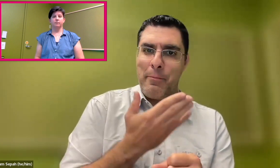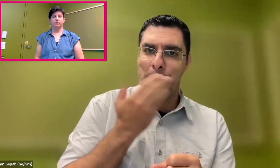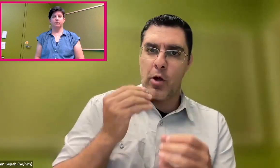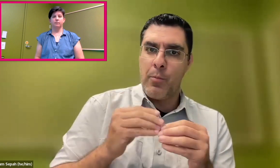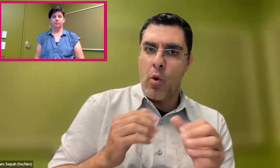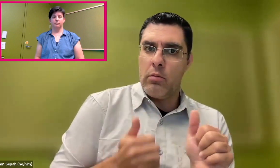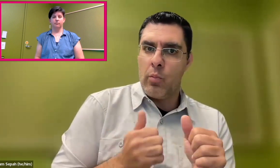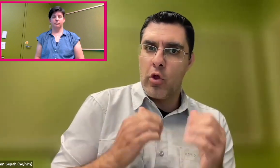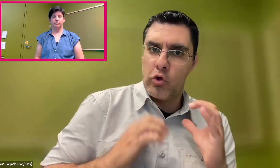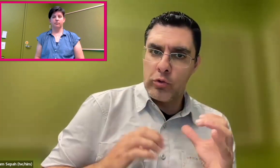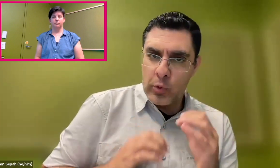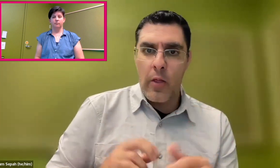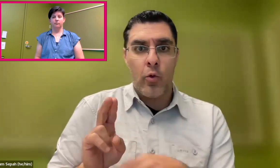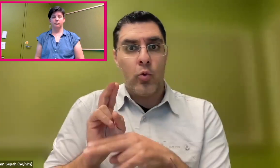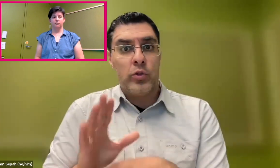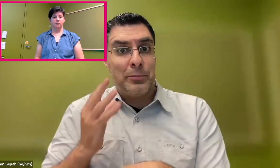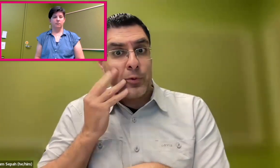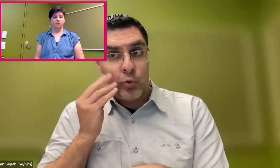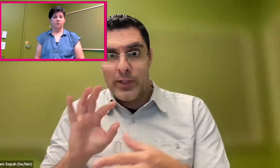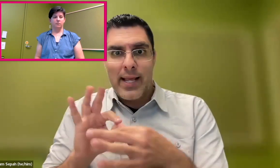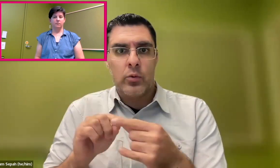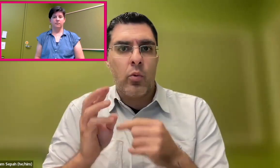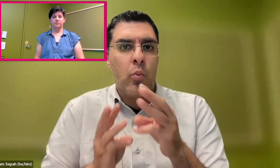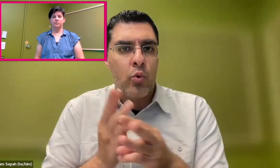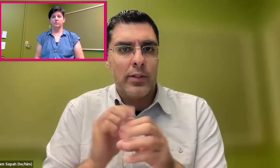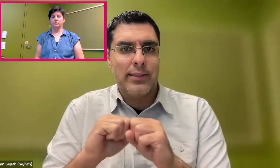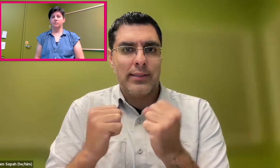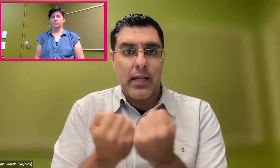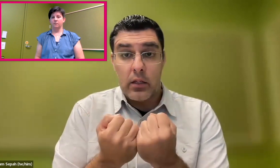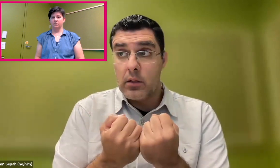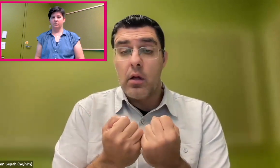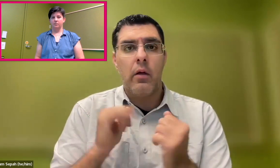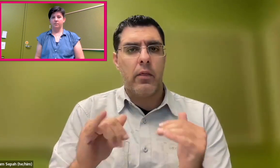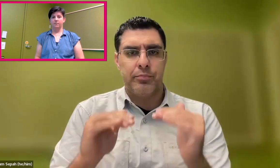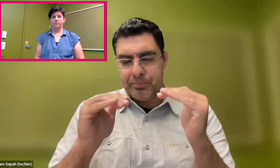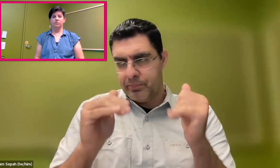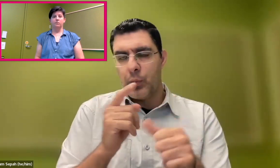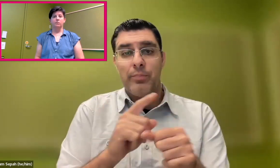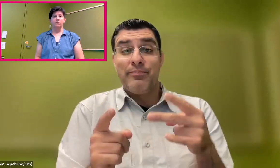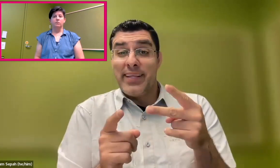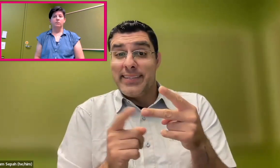And businesses can connect more with their customers, give them better user experiences,